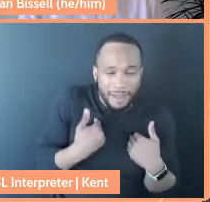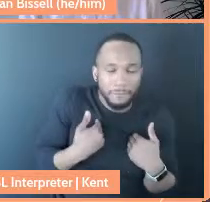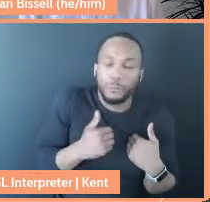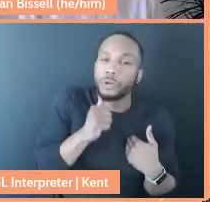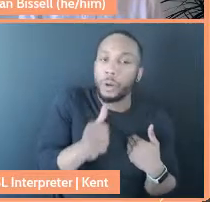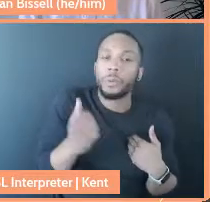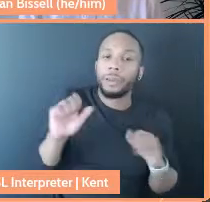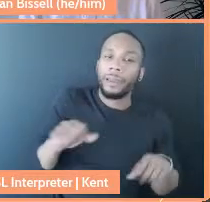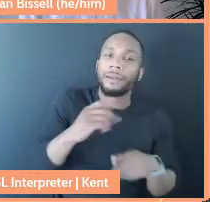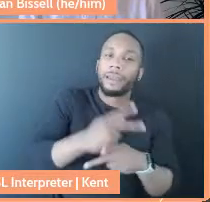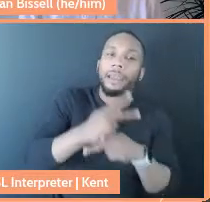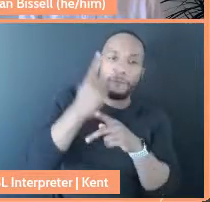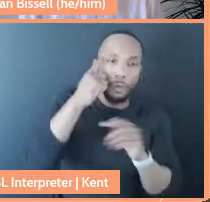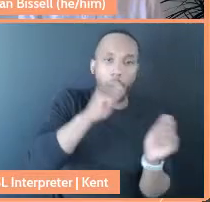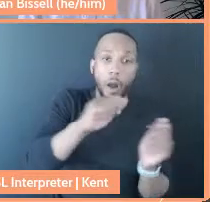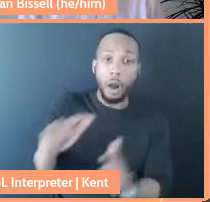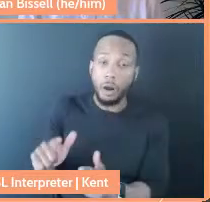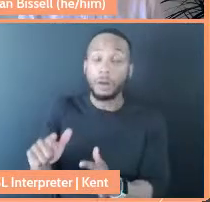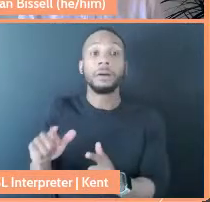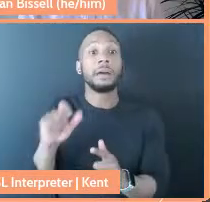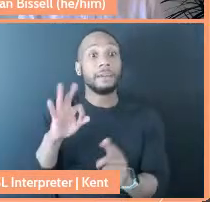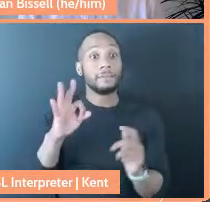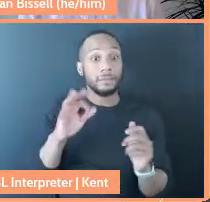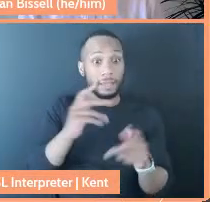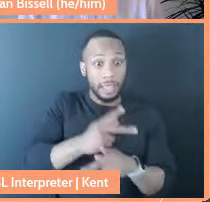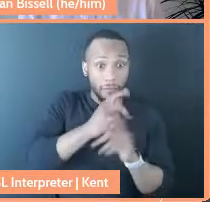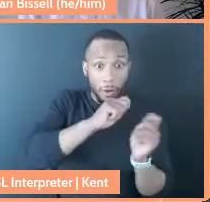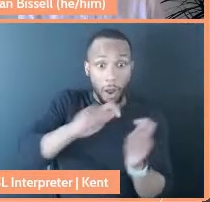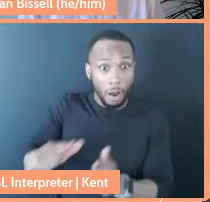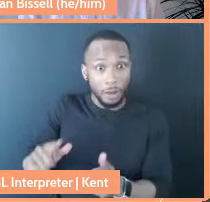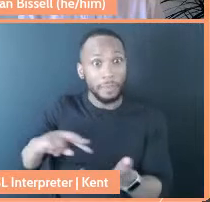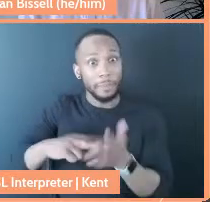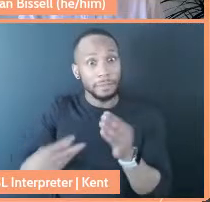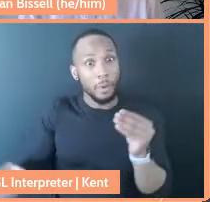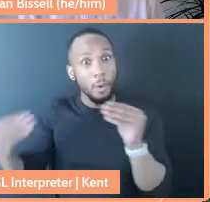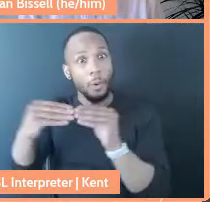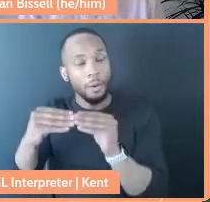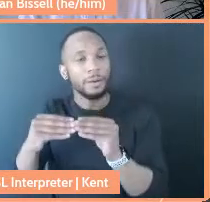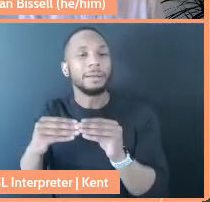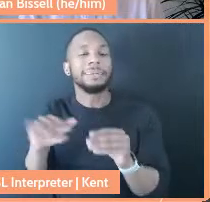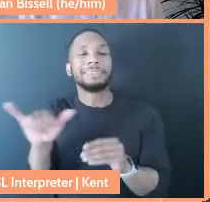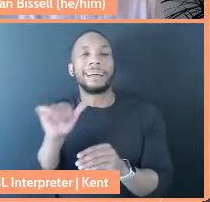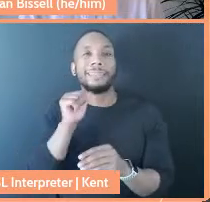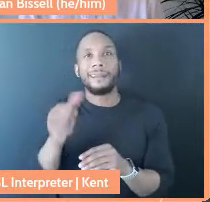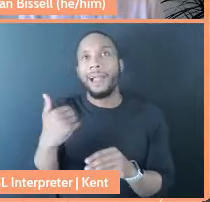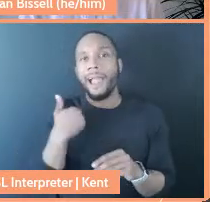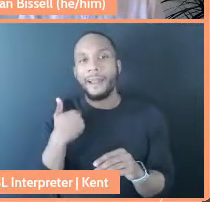And when we care for everybody, there's more care. It's not like, "Well, I have five [units] of care